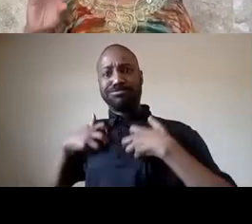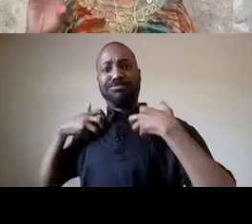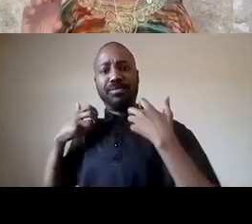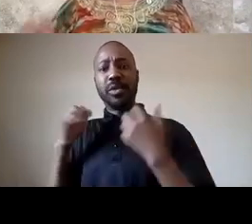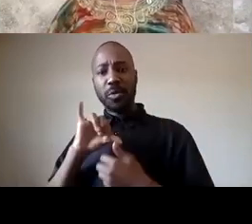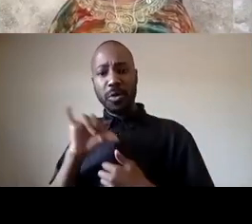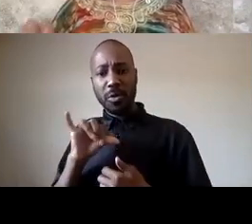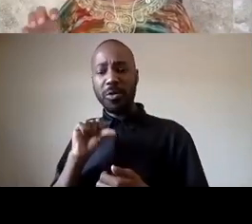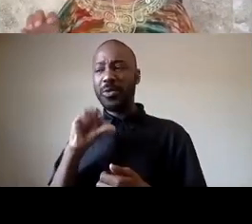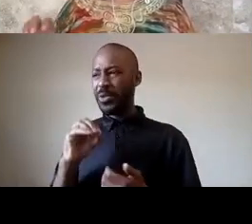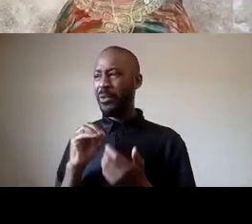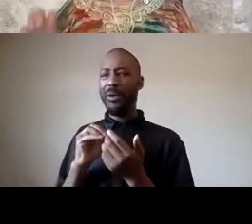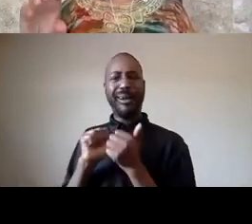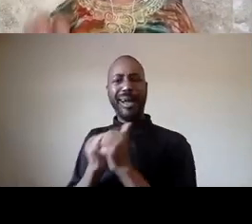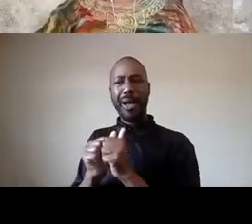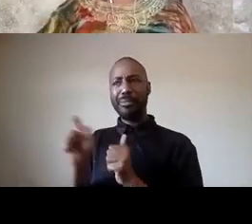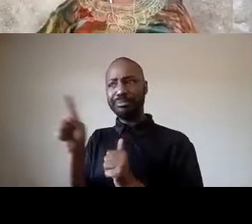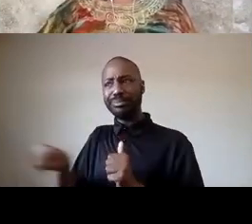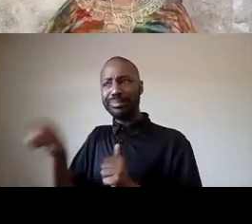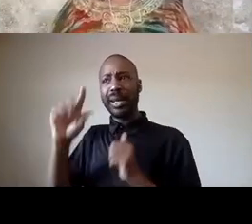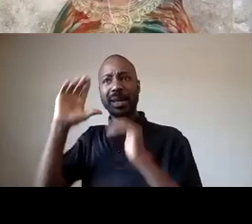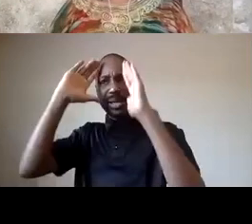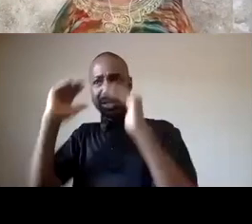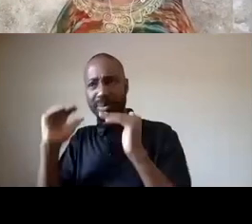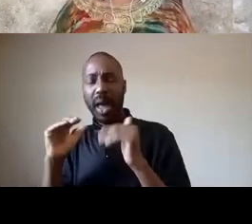be expecting black people black nieces and nephews if you watch